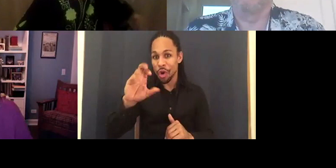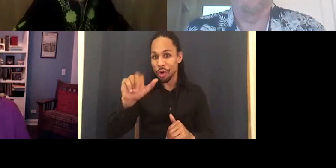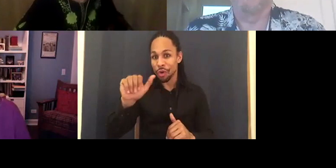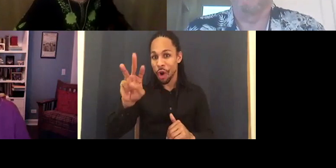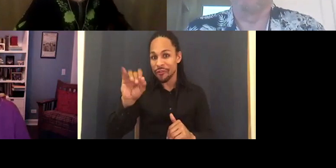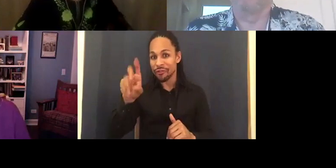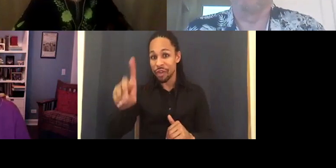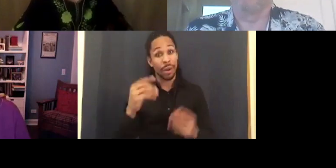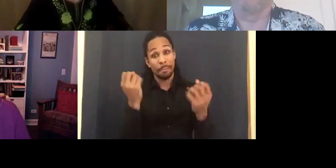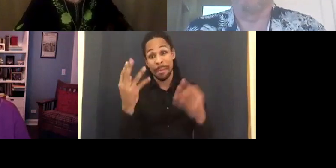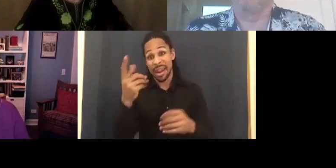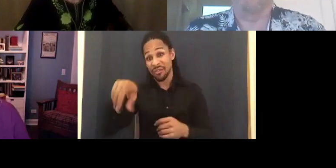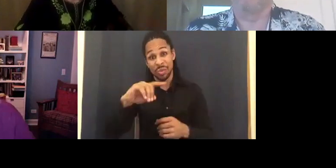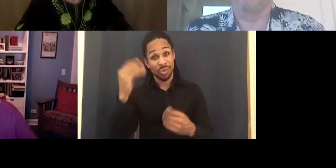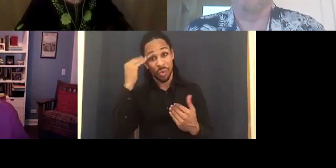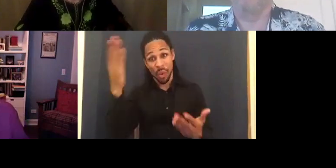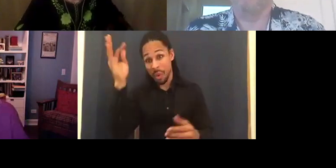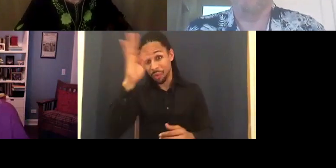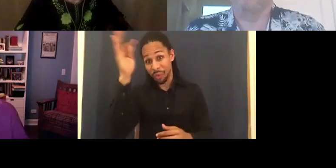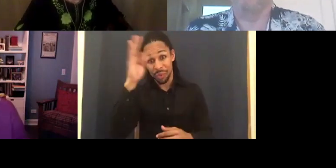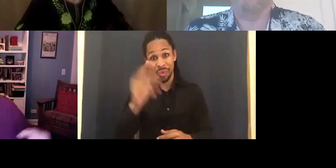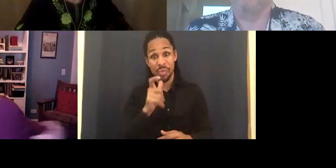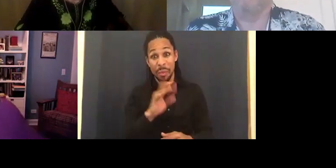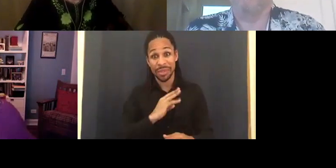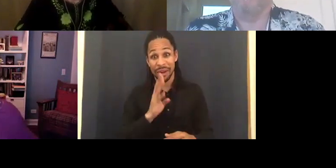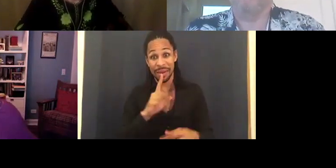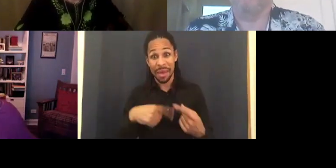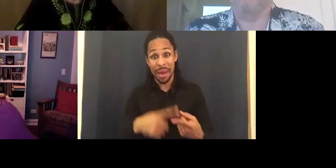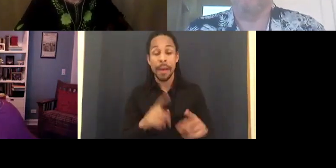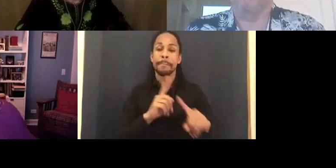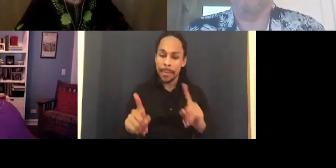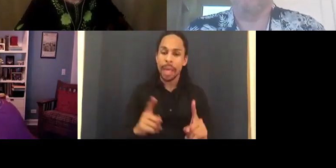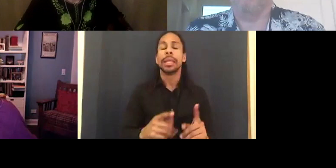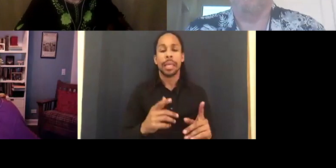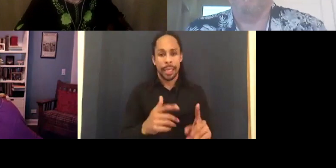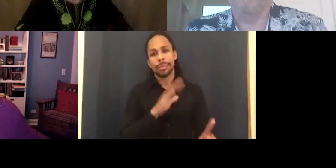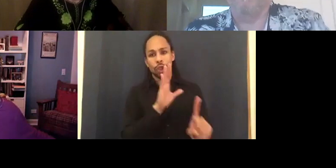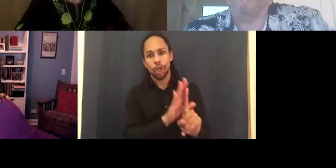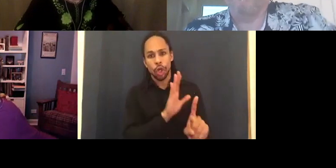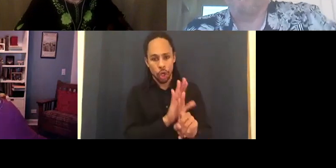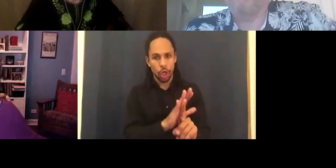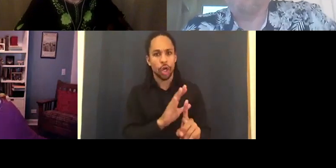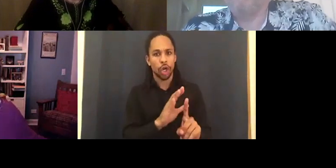Anyway, baby Jane was her sister's -- her disabled sister's caregiver.